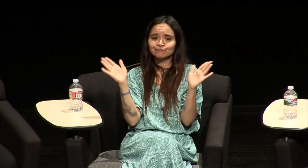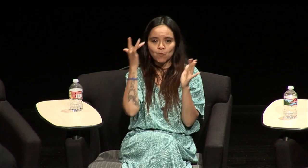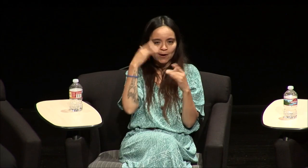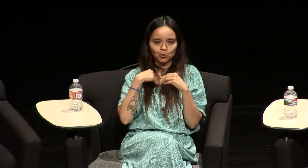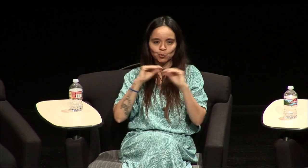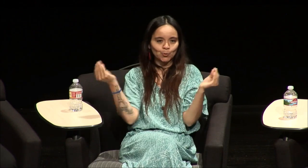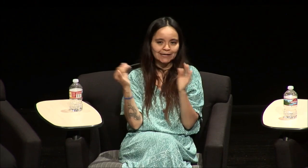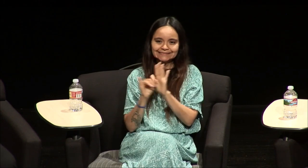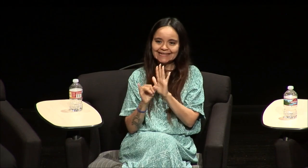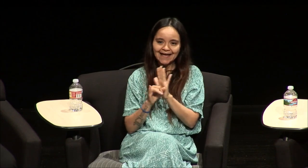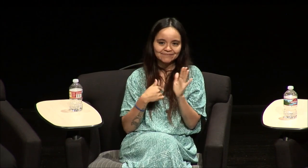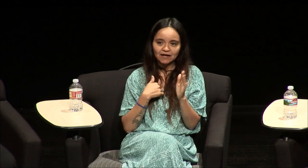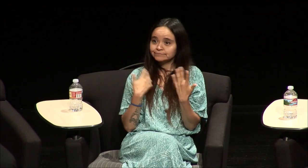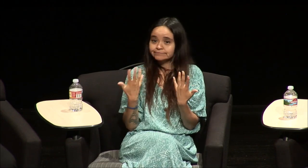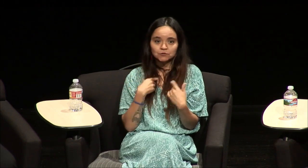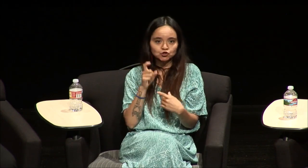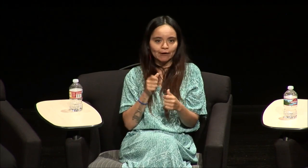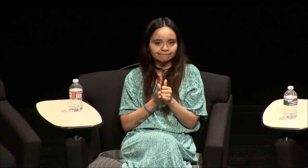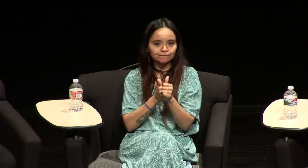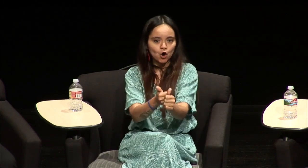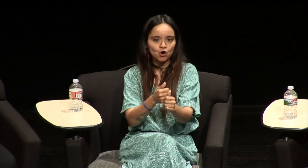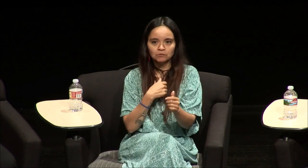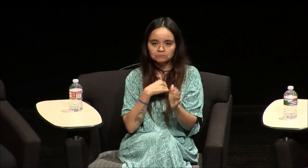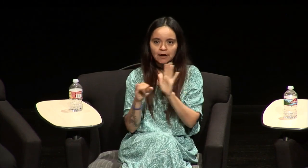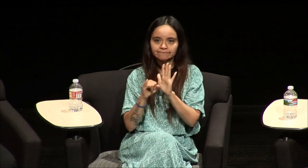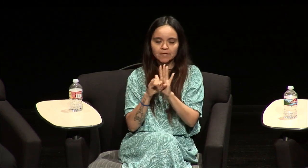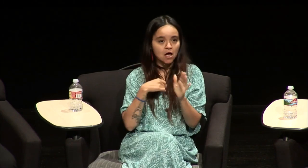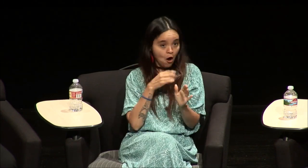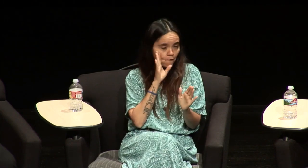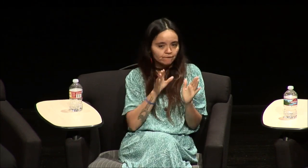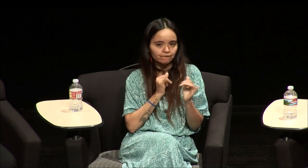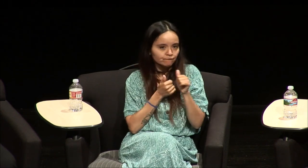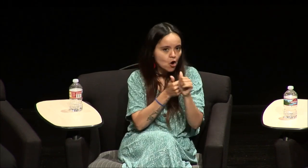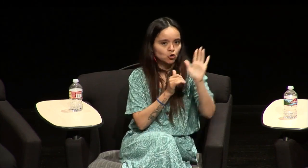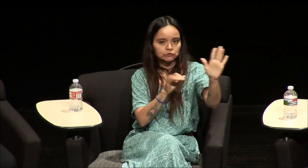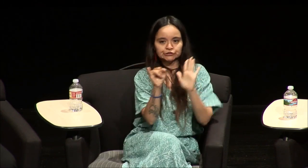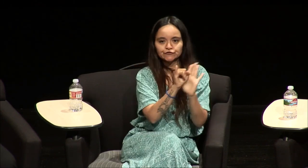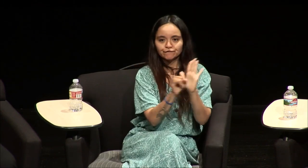and I didn't care I was open I had no identity and I just followed if somebody